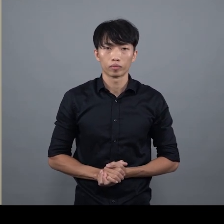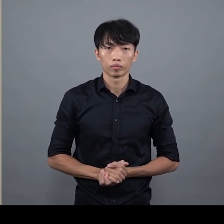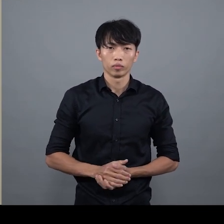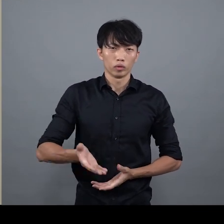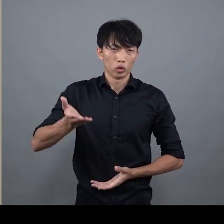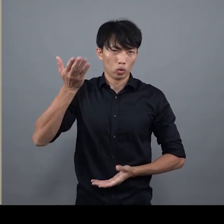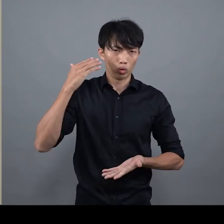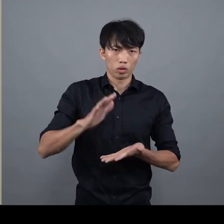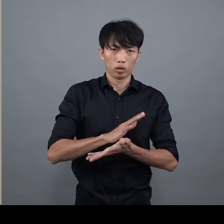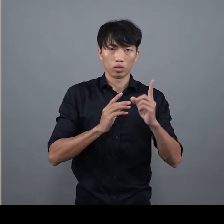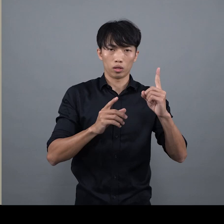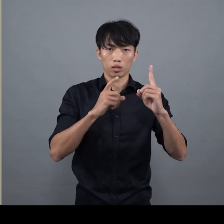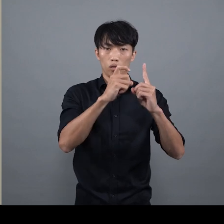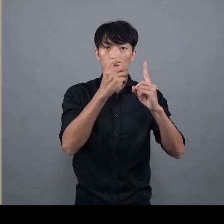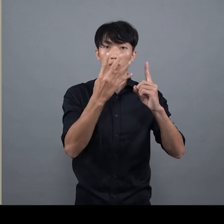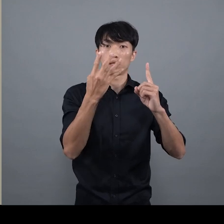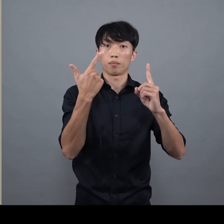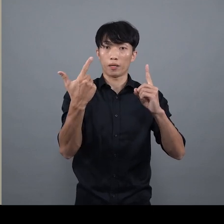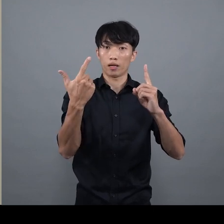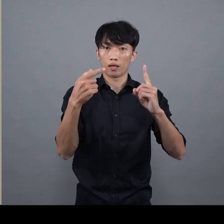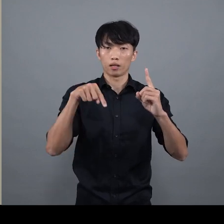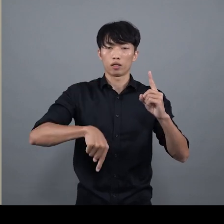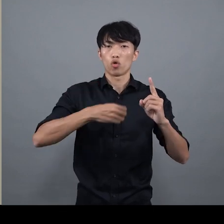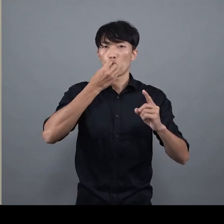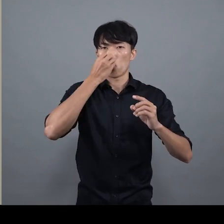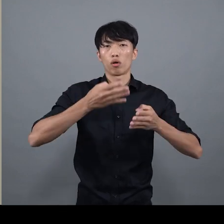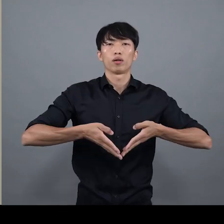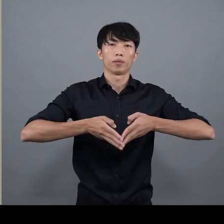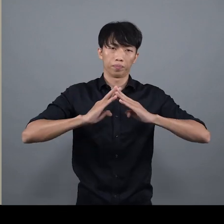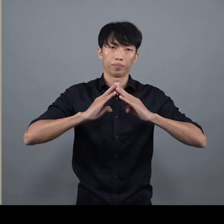Kenneth Ting: [Cantonese] We expanded into Hong Kong in 1948